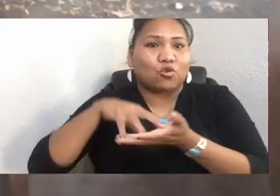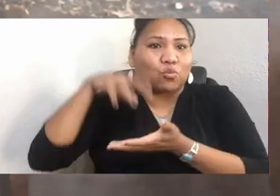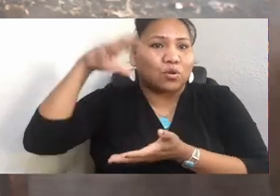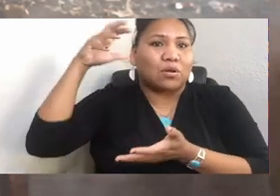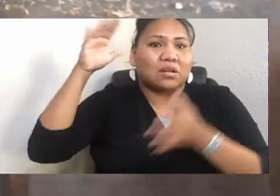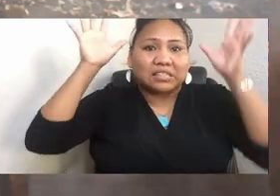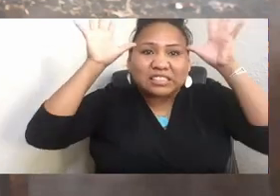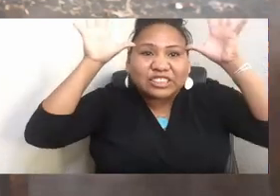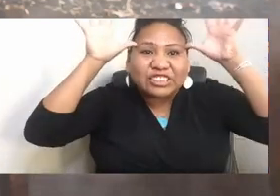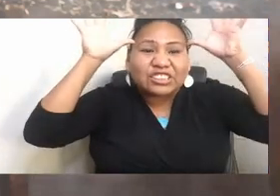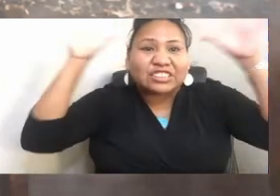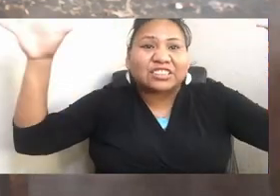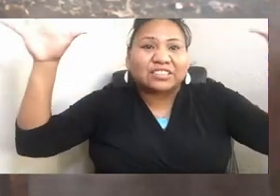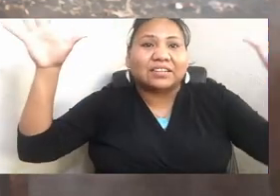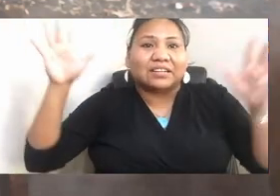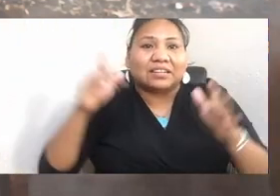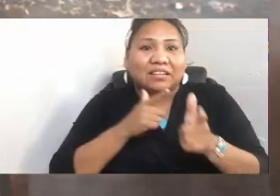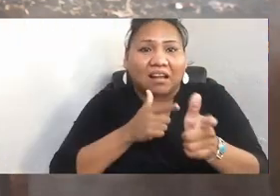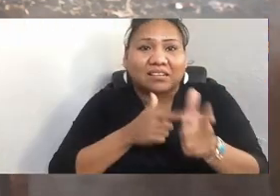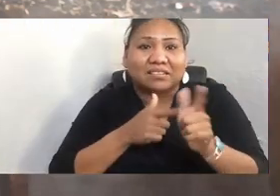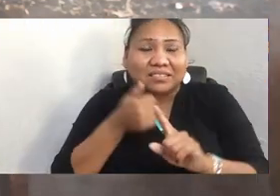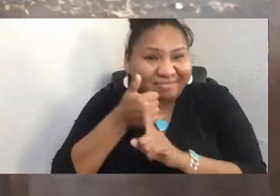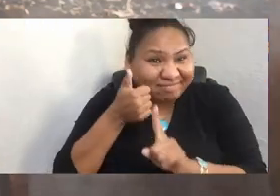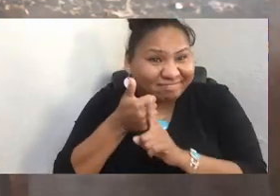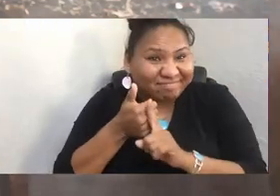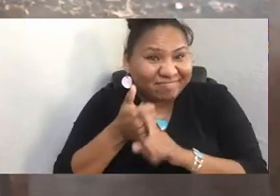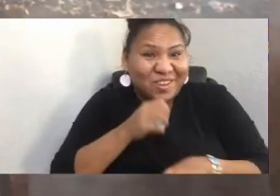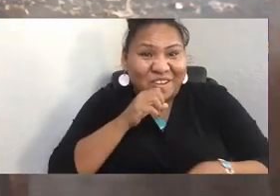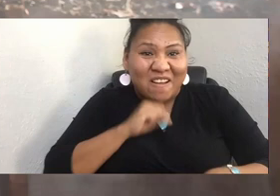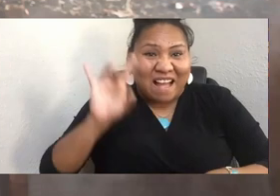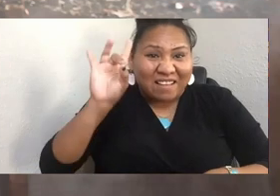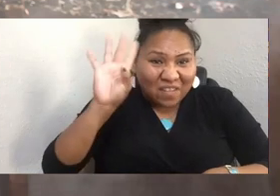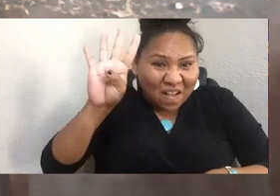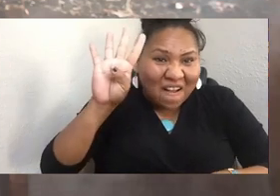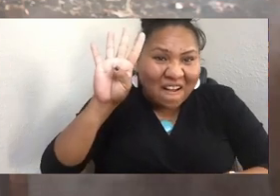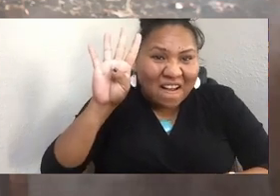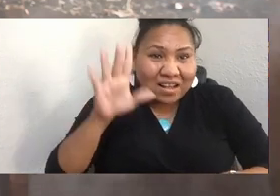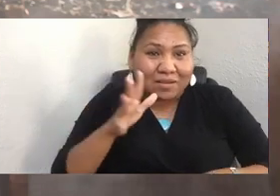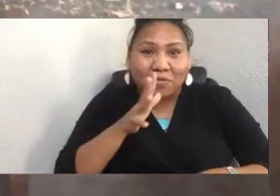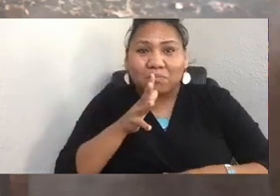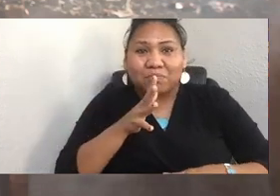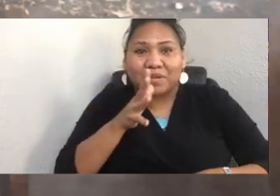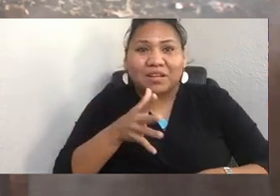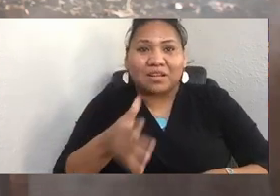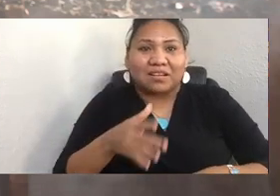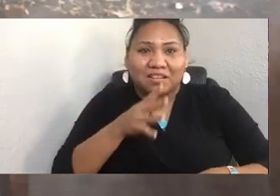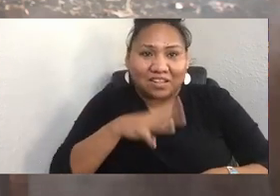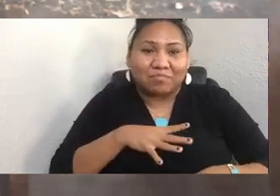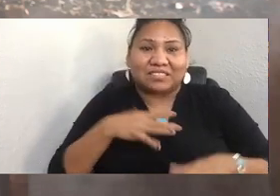She's 84 years old. Mrs. Charlie is one of the few women to be a big game guide in the Alaskas in the '70s and '80s,